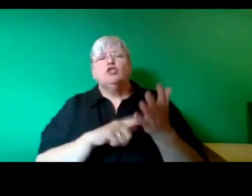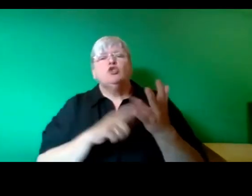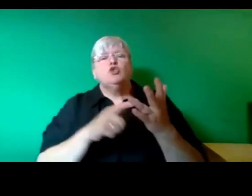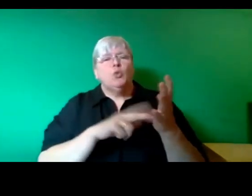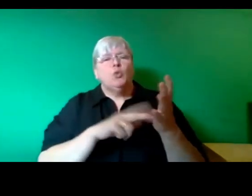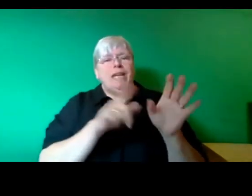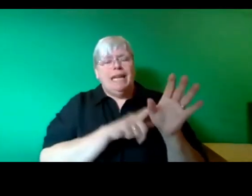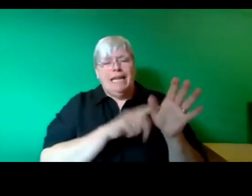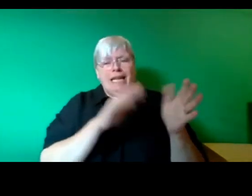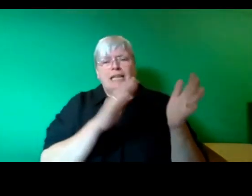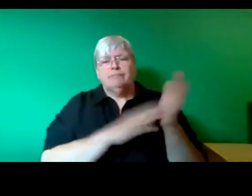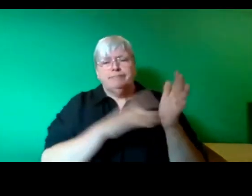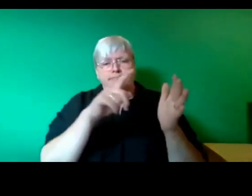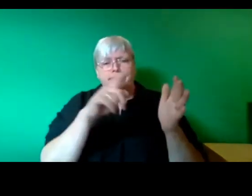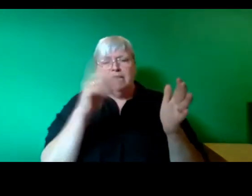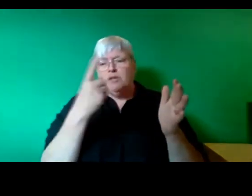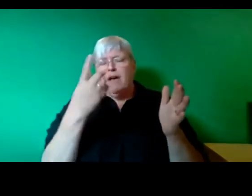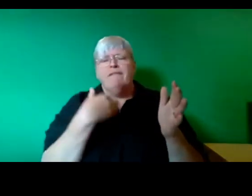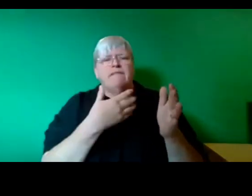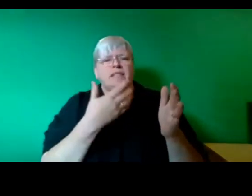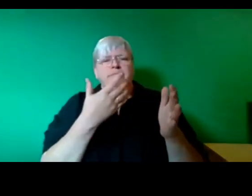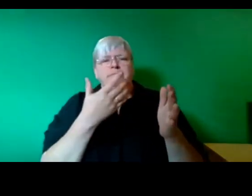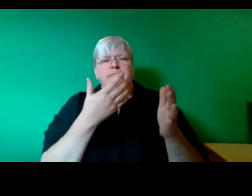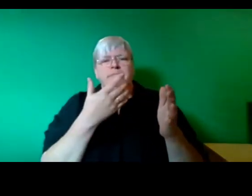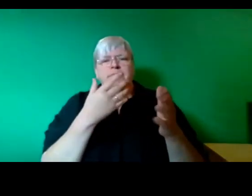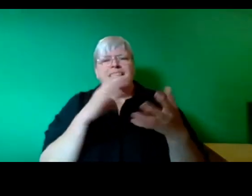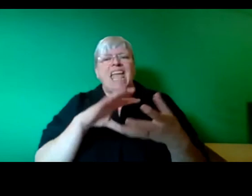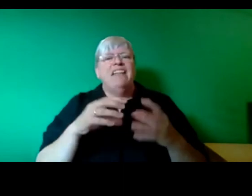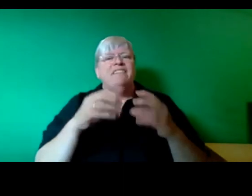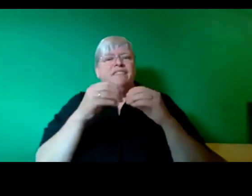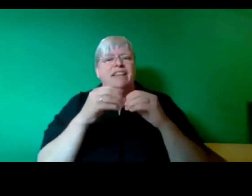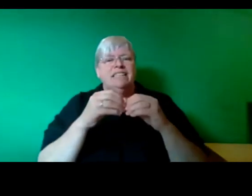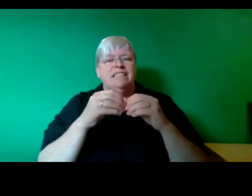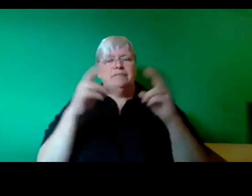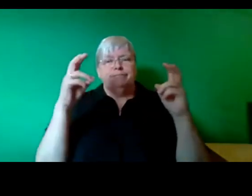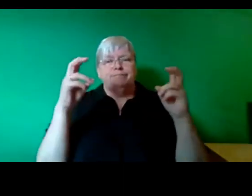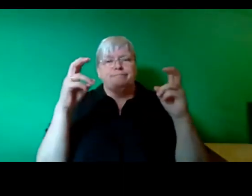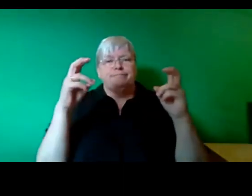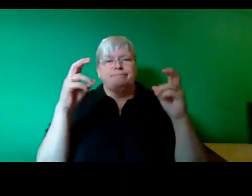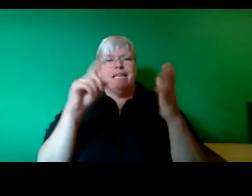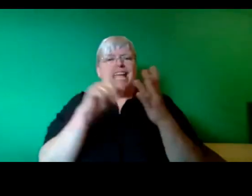invented is not the word, but he coined the term just transition and other comrades in his union